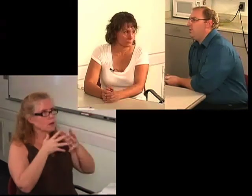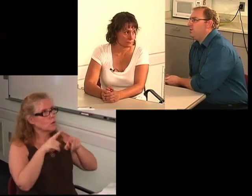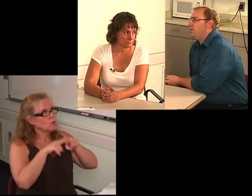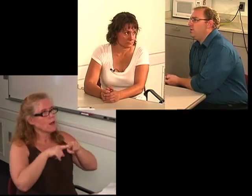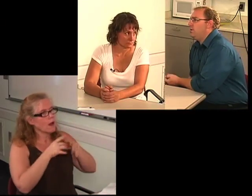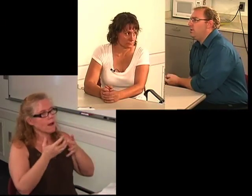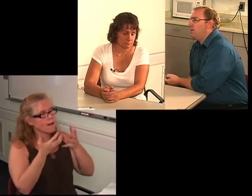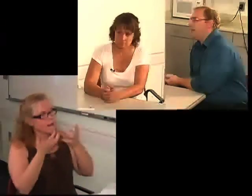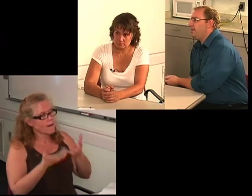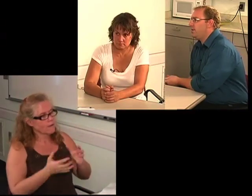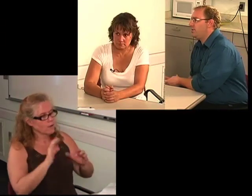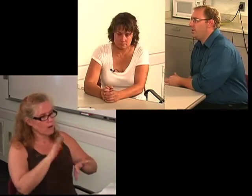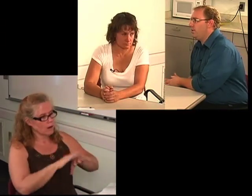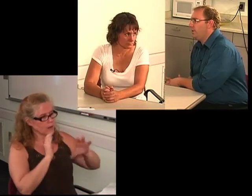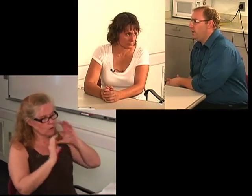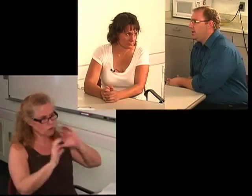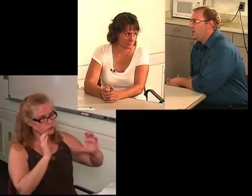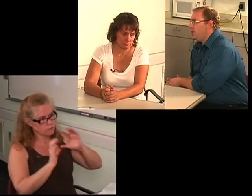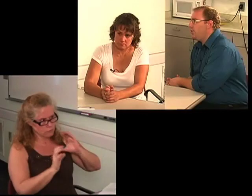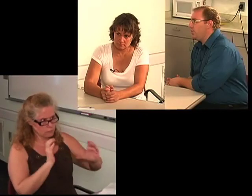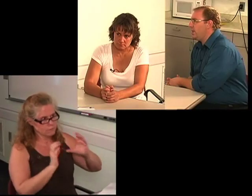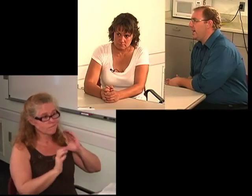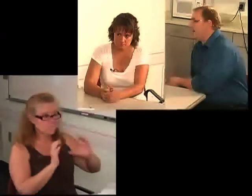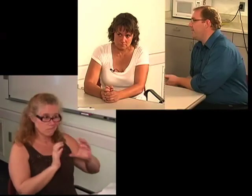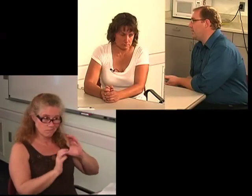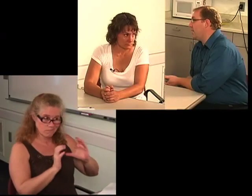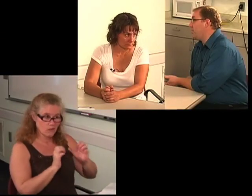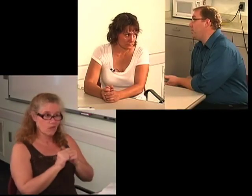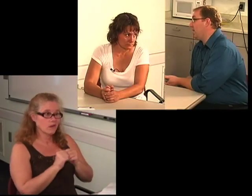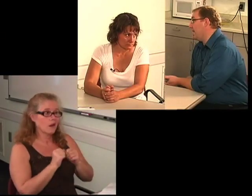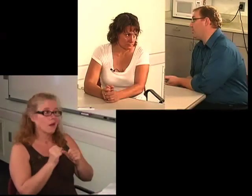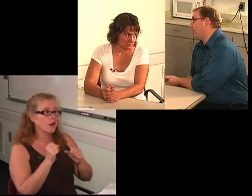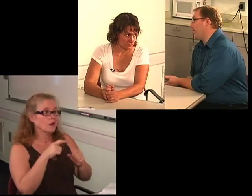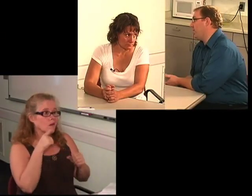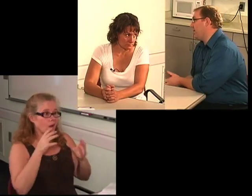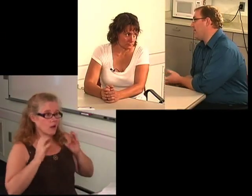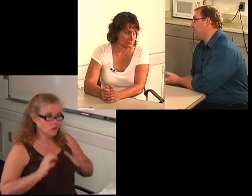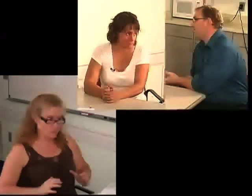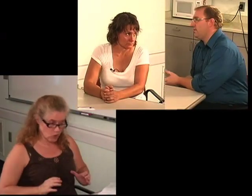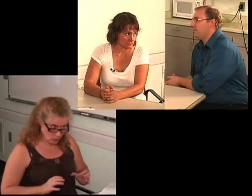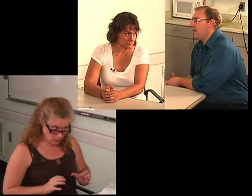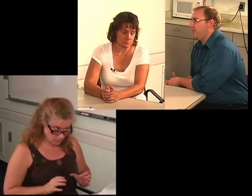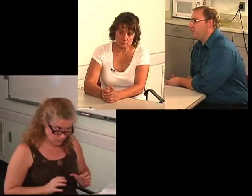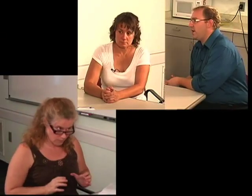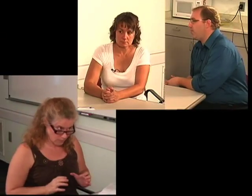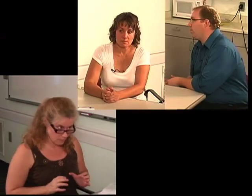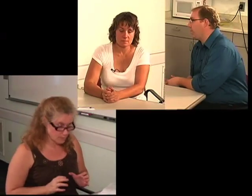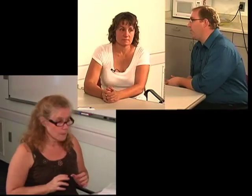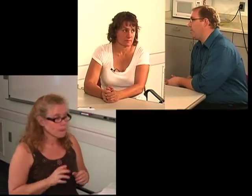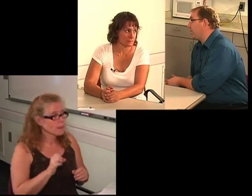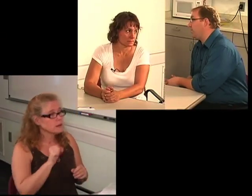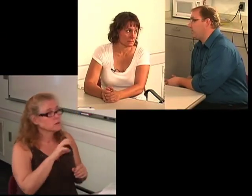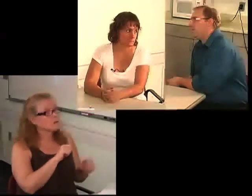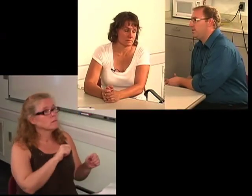So, I guess also, you do rely heavily on communication in that job, right? Working with your customers.